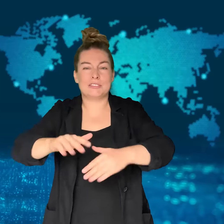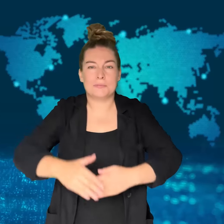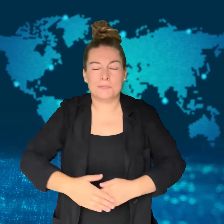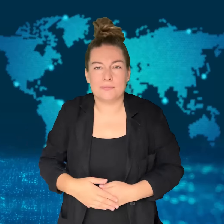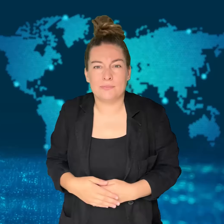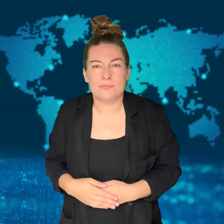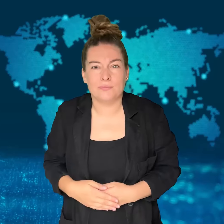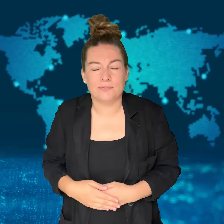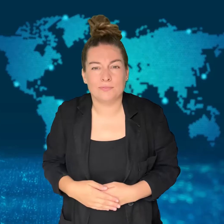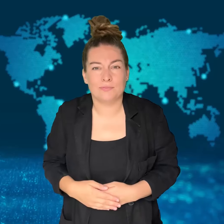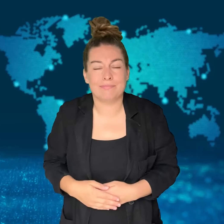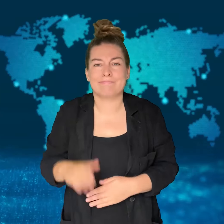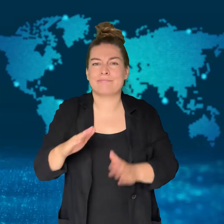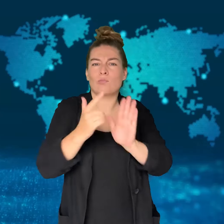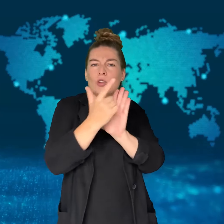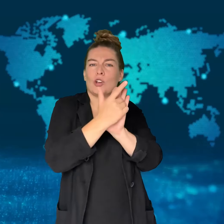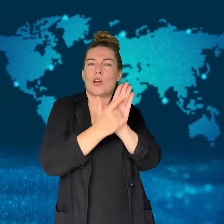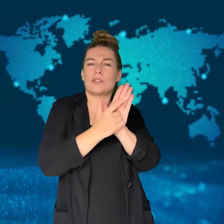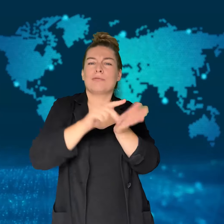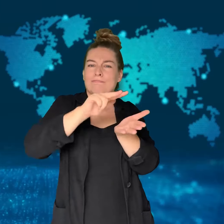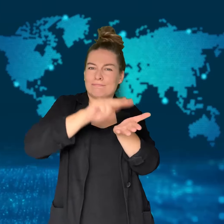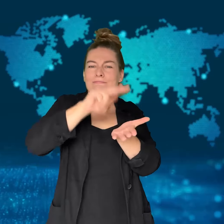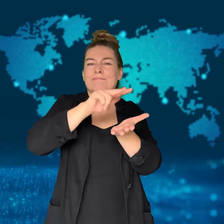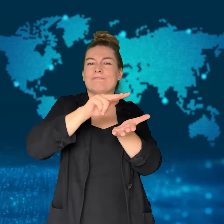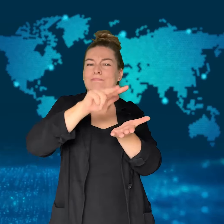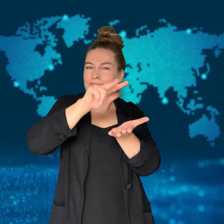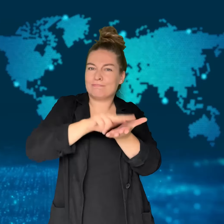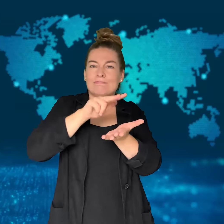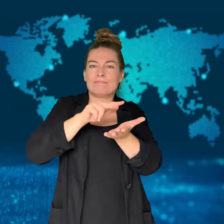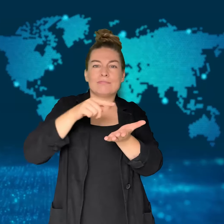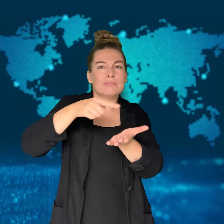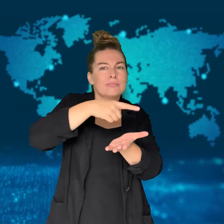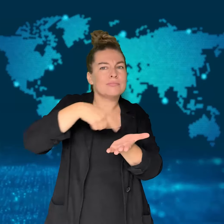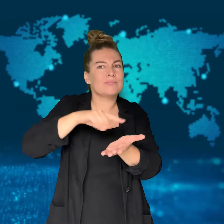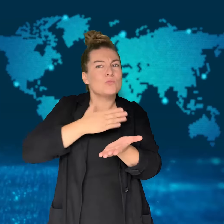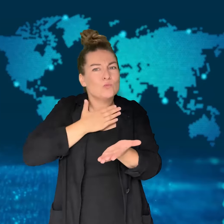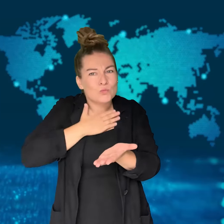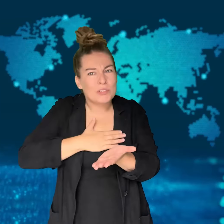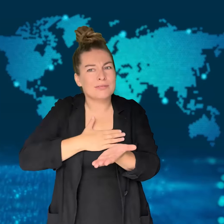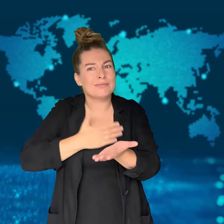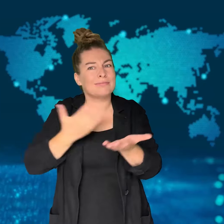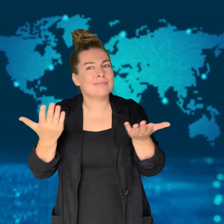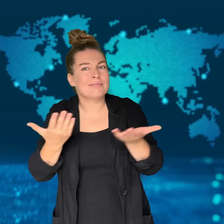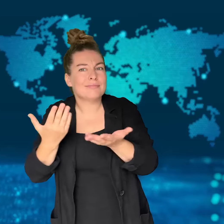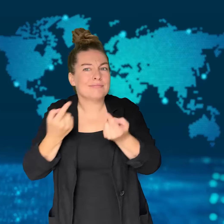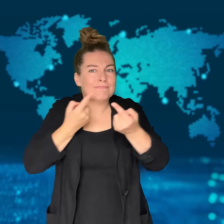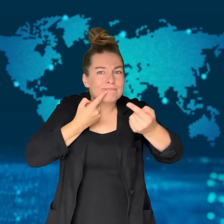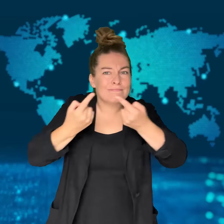As the fight continued, there were splatters of blood on